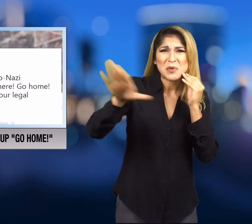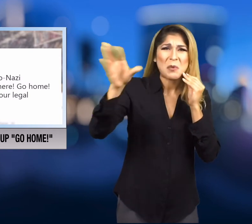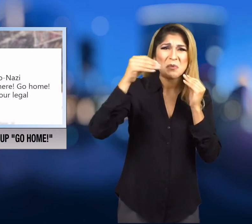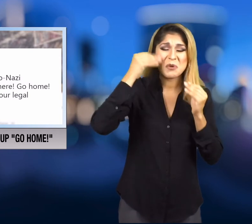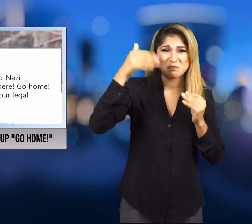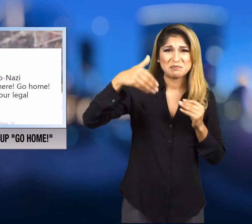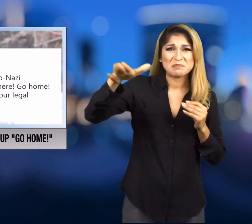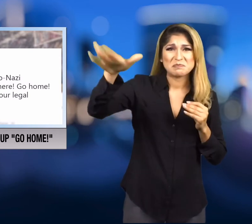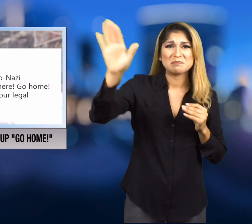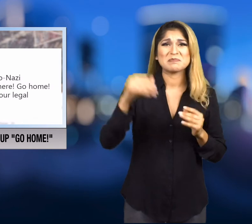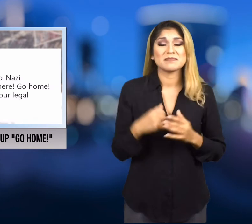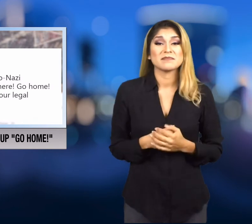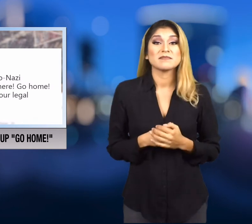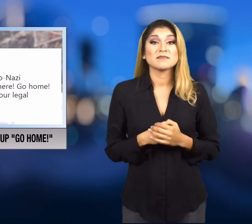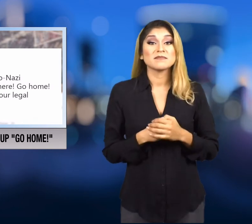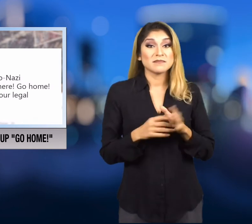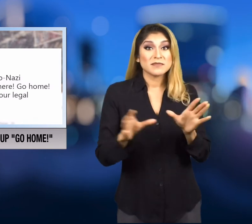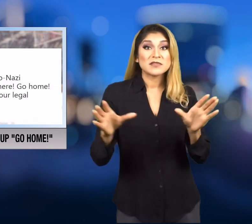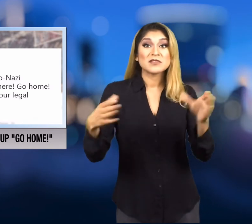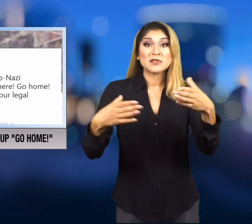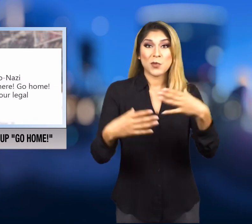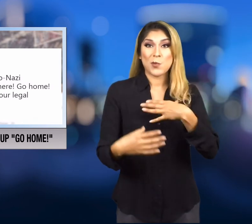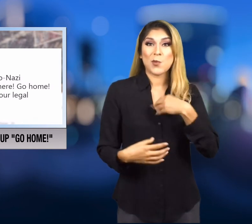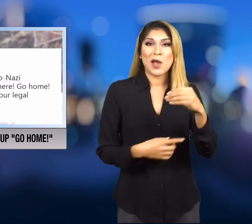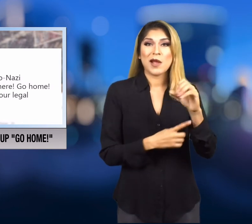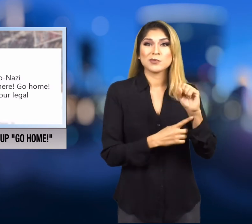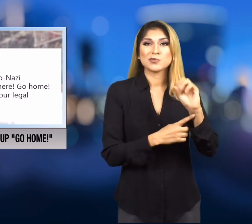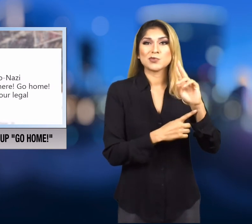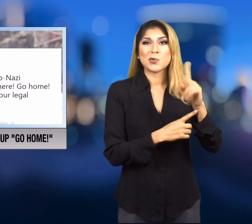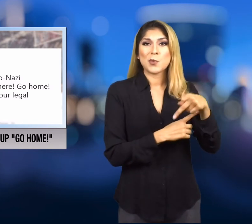The mayor was talking about a white supremacist group